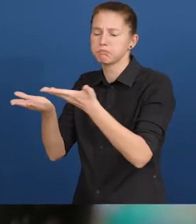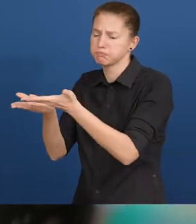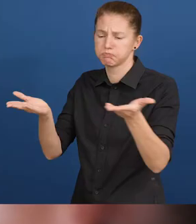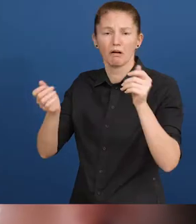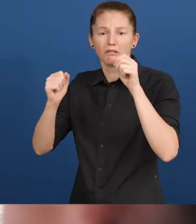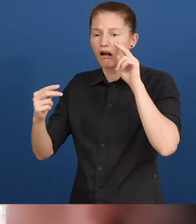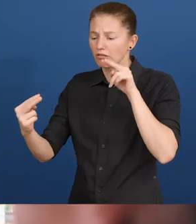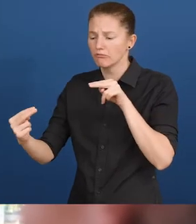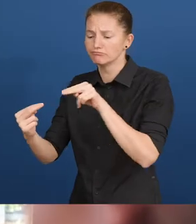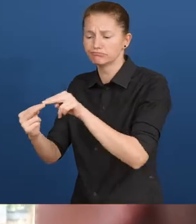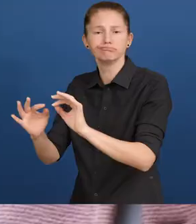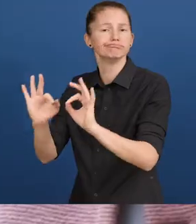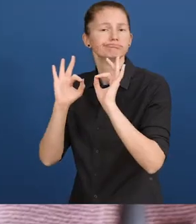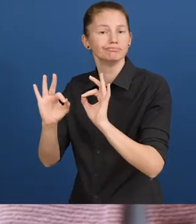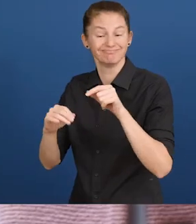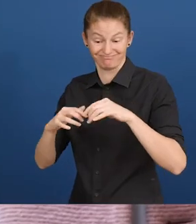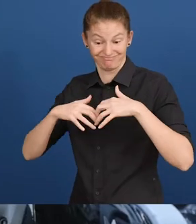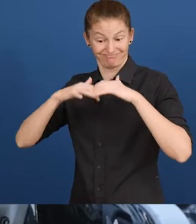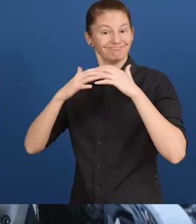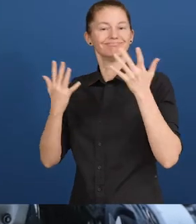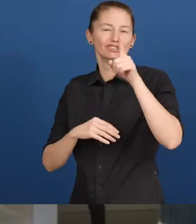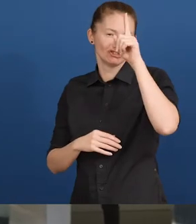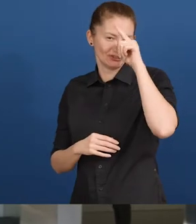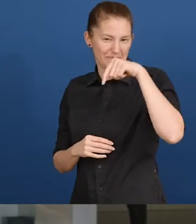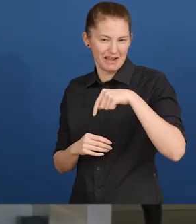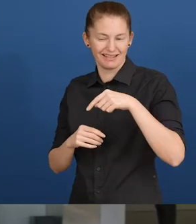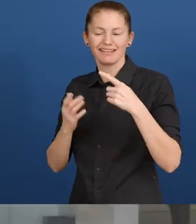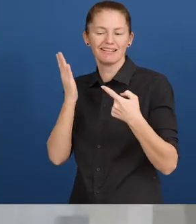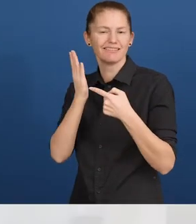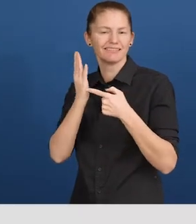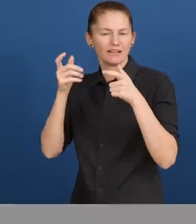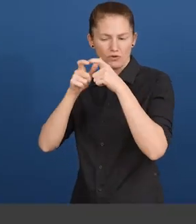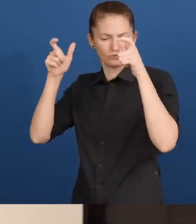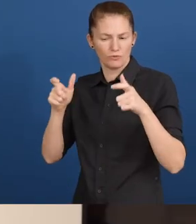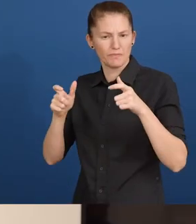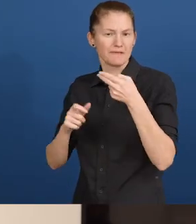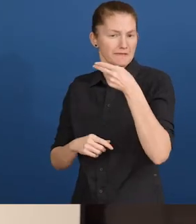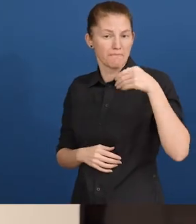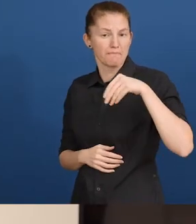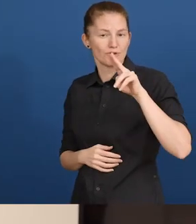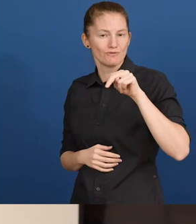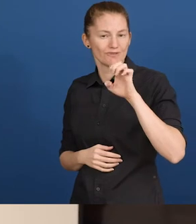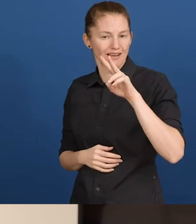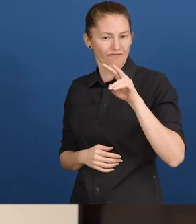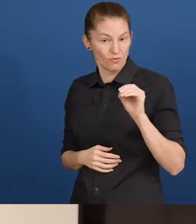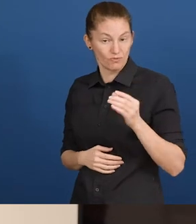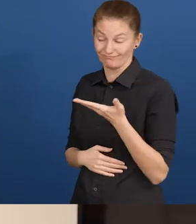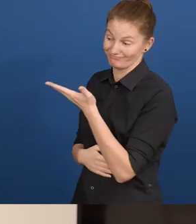adapter. It was launched in Germany by the technology company MUNEVO. Claudiu Leverenz: "We would be honored to receive this prize,